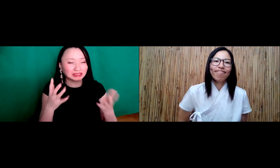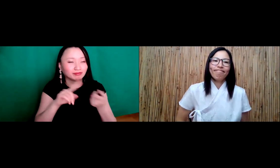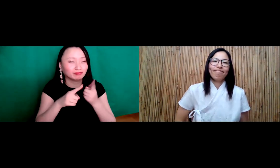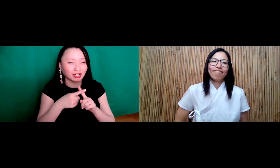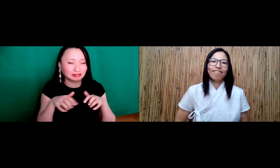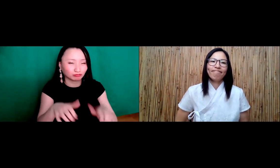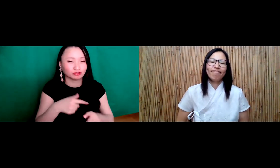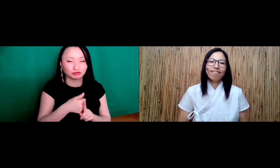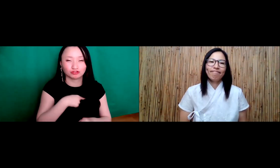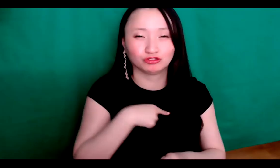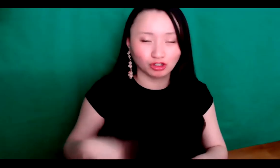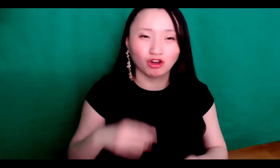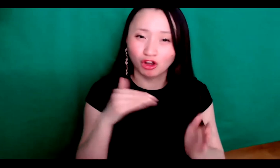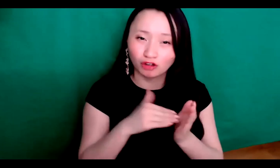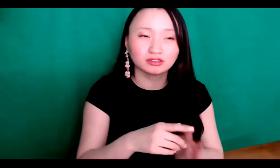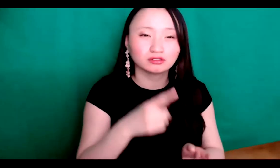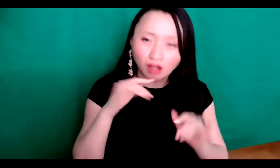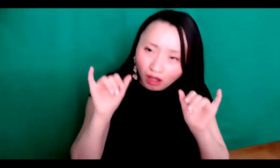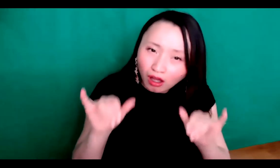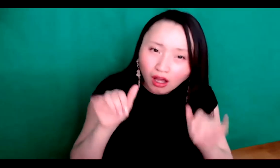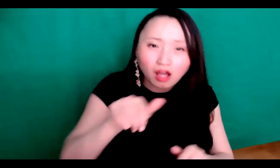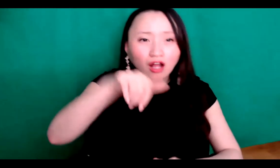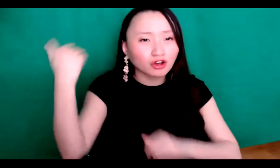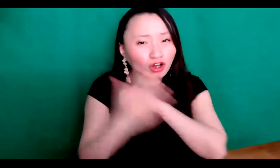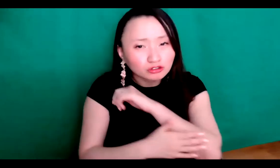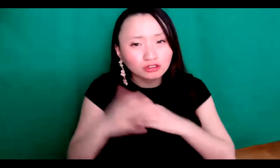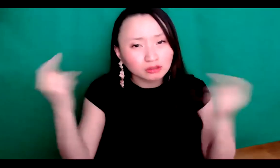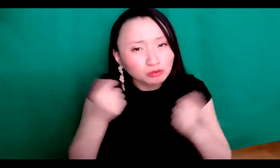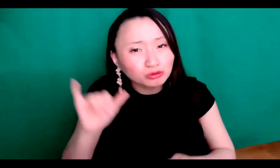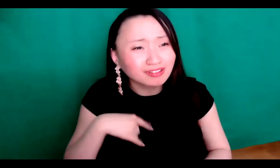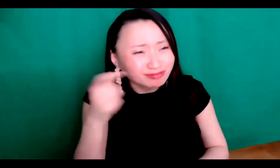and Leon says I just want to add a few things. I have a few. I have a few friends who are